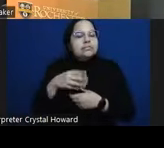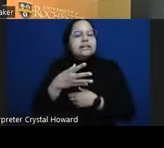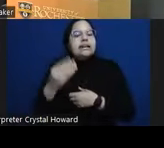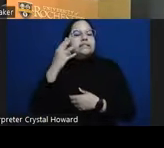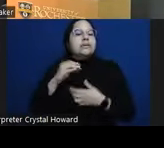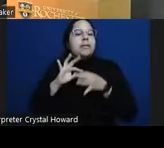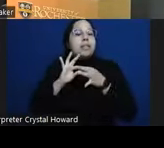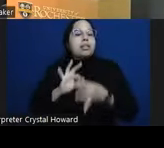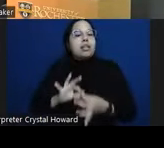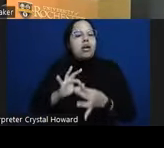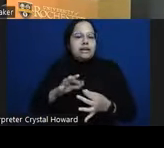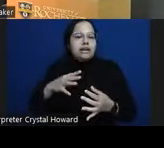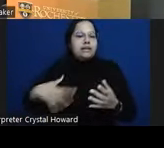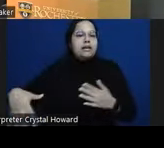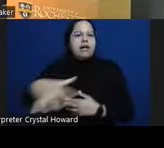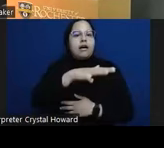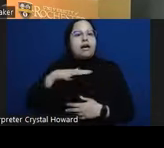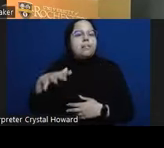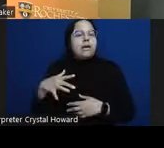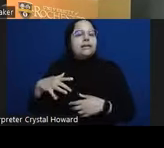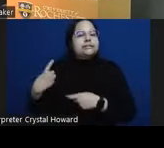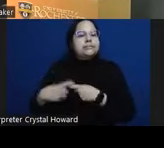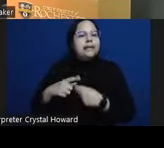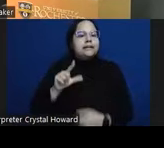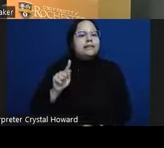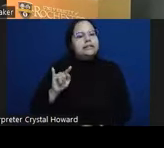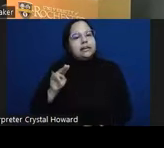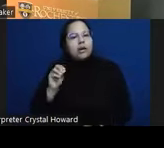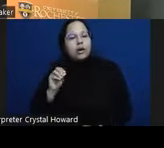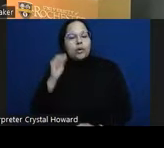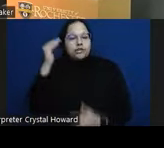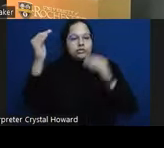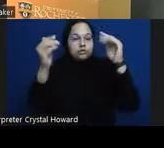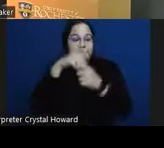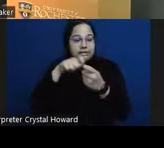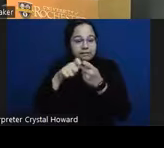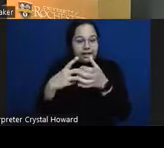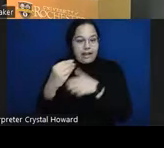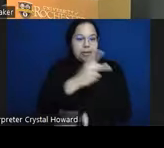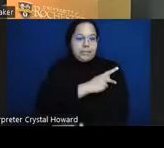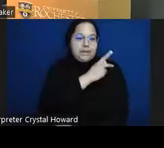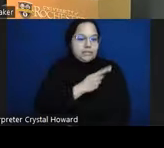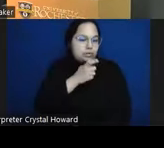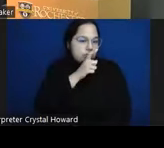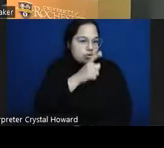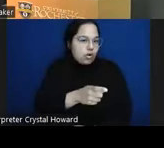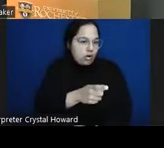Latino adults uh specifically outpatients um who are at risk for suicide um so to give a